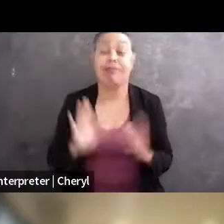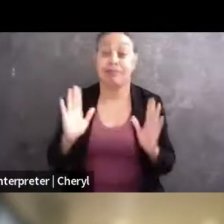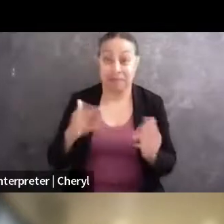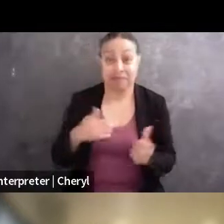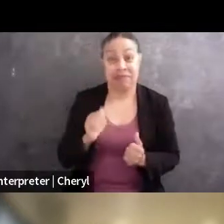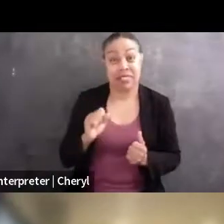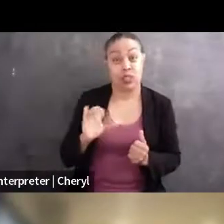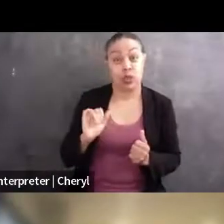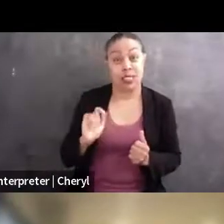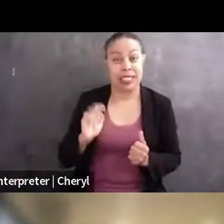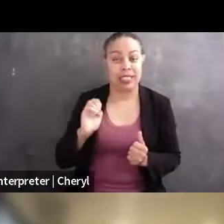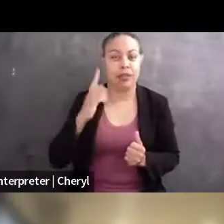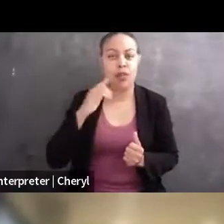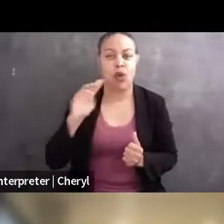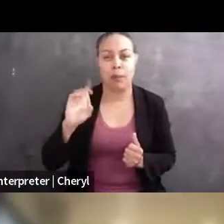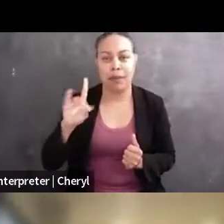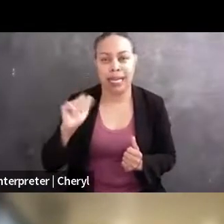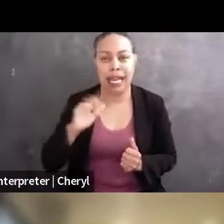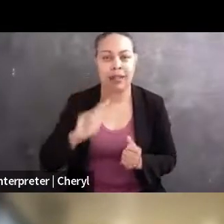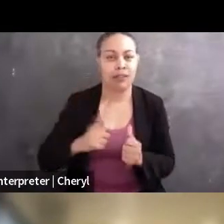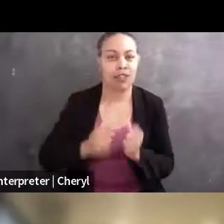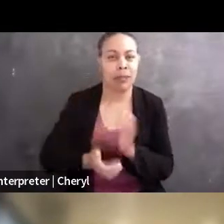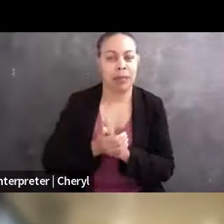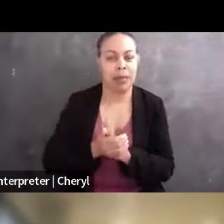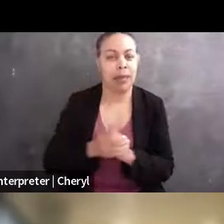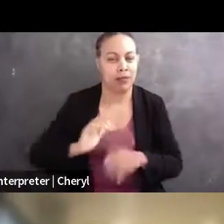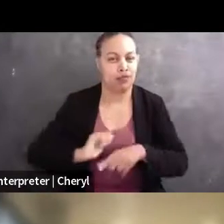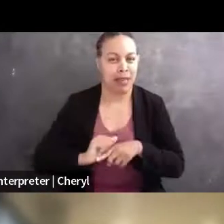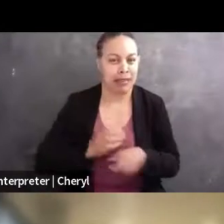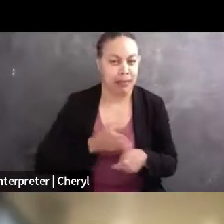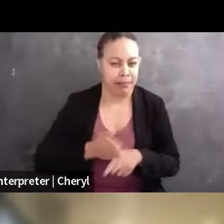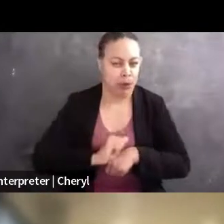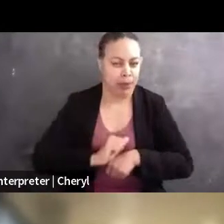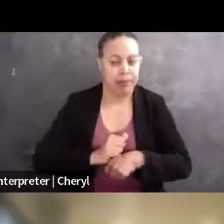and First Amendment practice at Davis Wright Tremaine. Most of my work focuses on defending